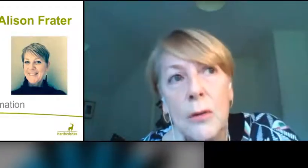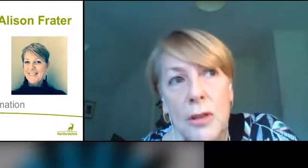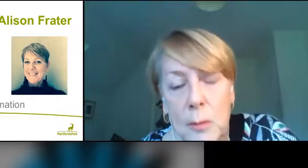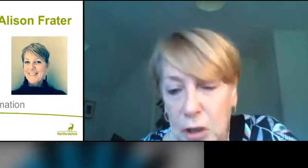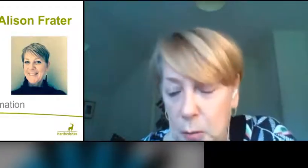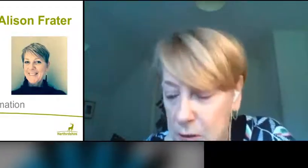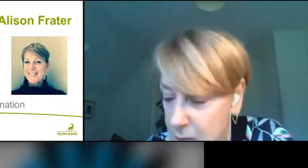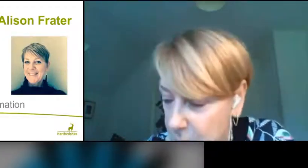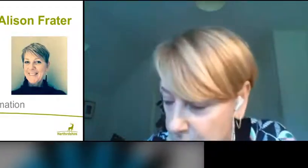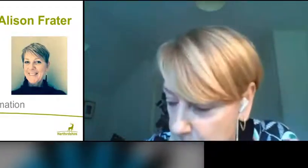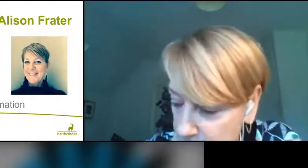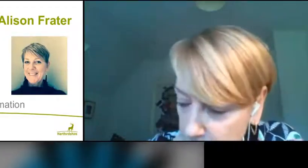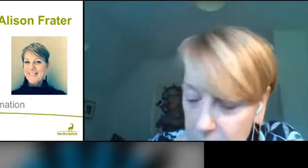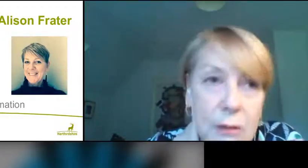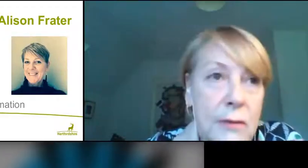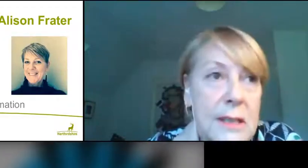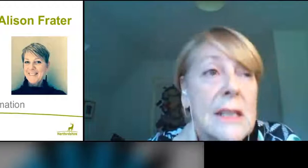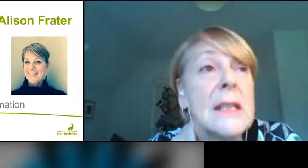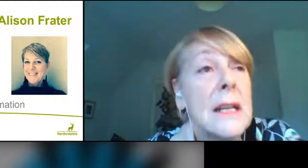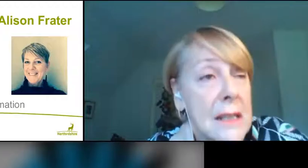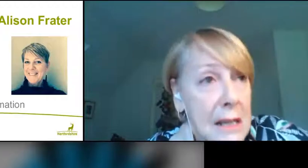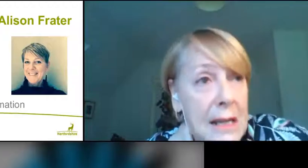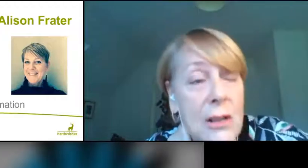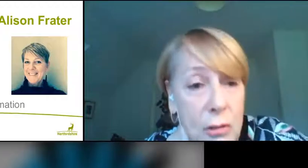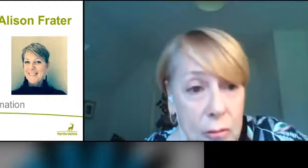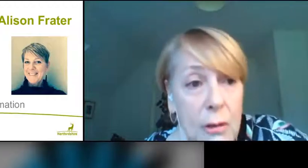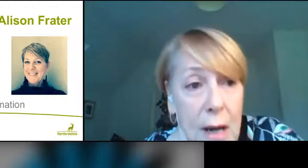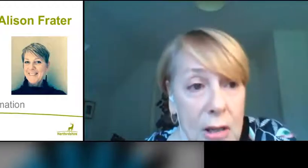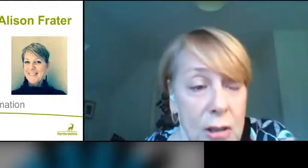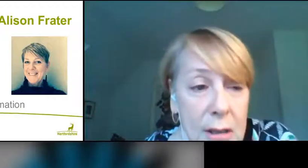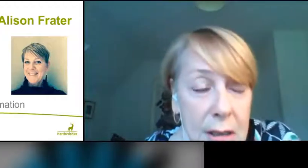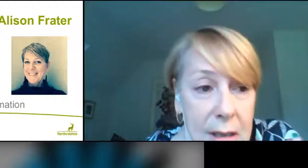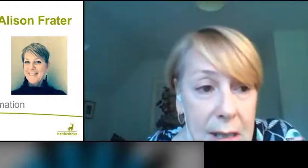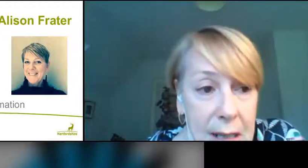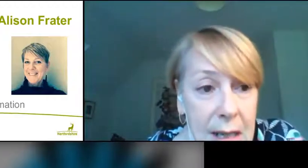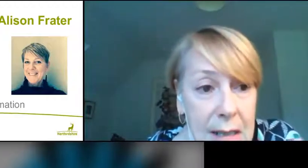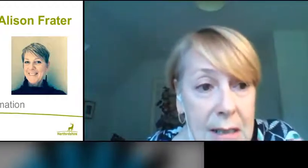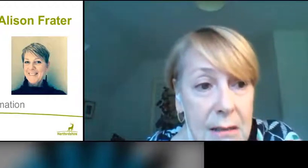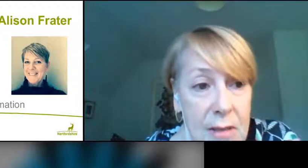which is much more severe in people over 60. And certainly, as you age in the in the decades -